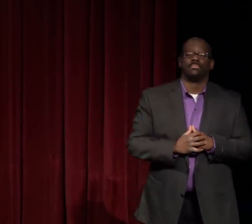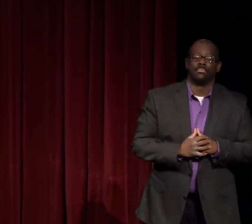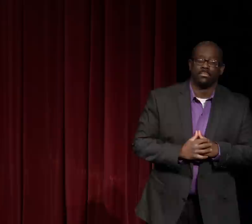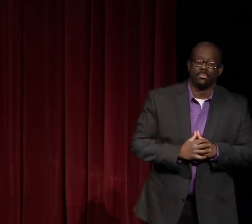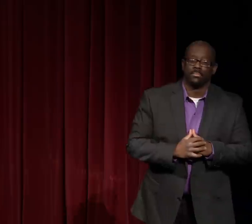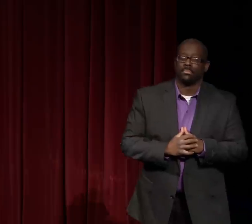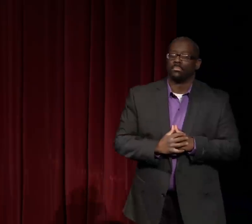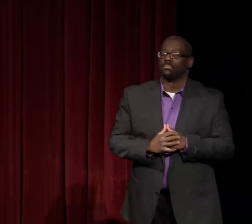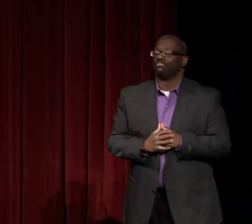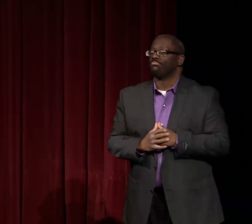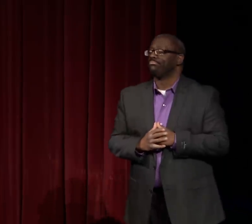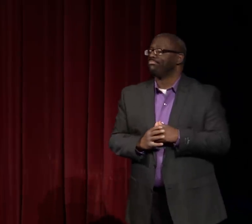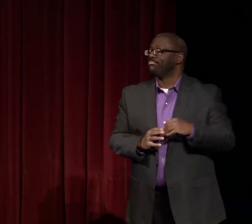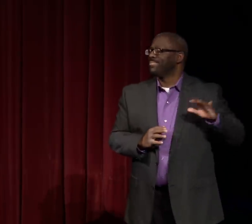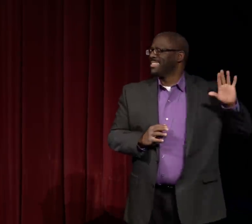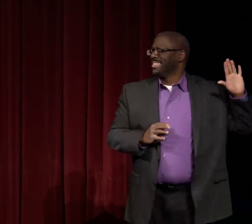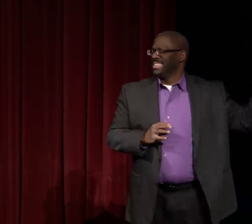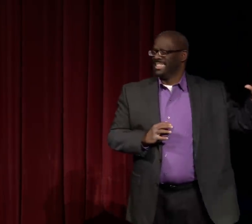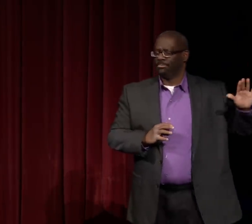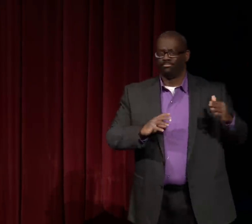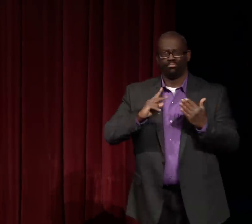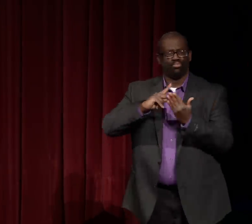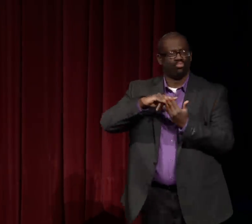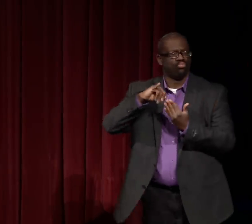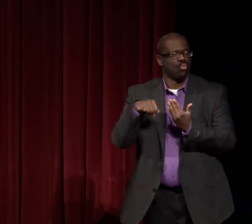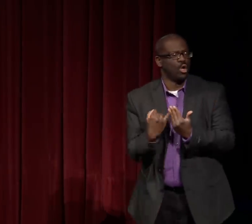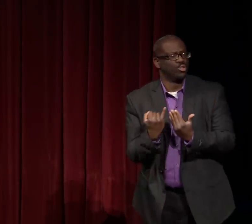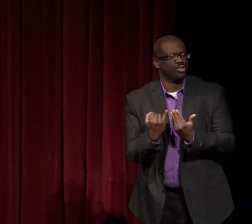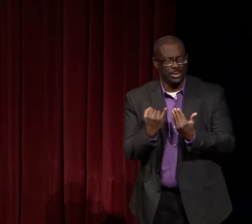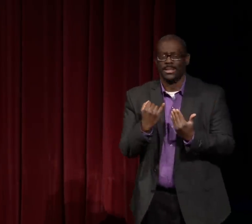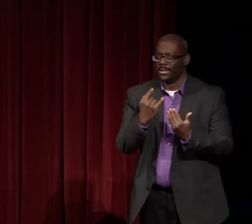So Nathie created quite a body of work.